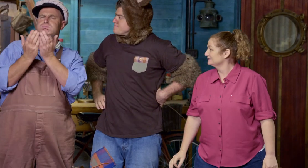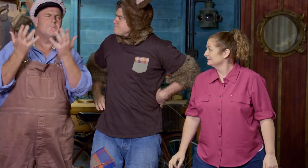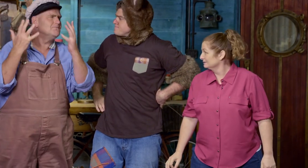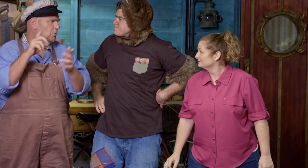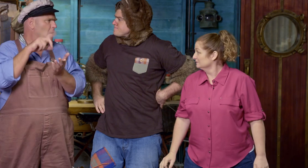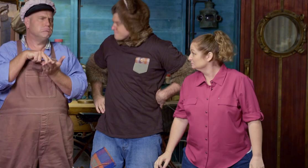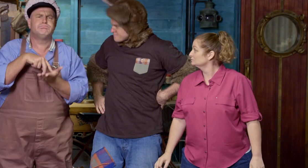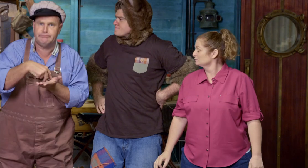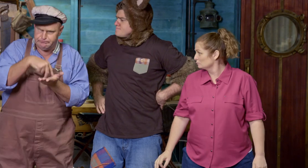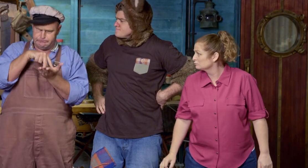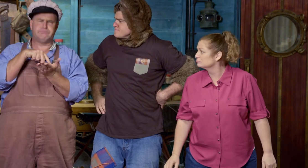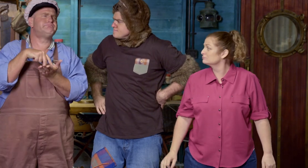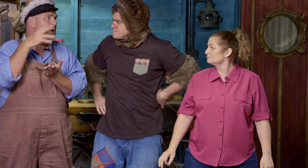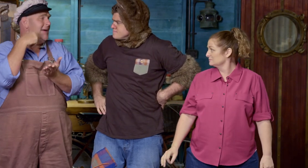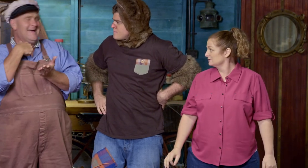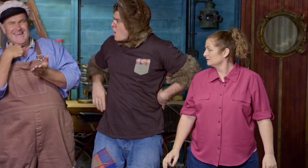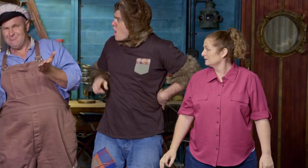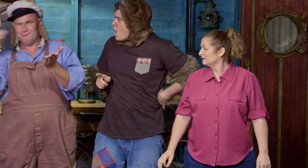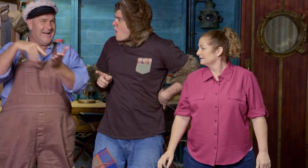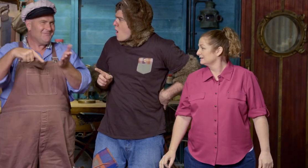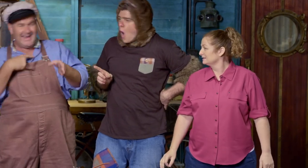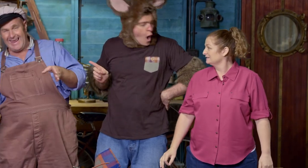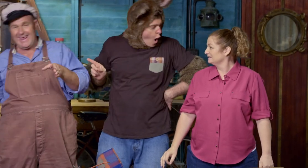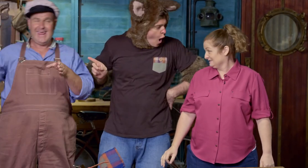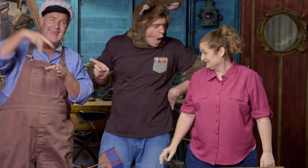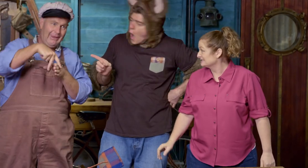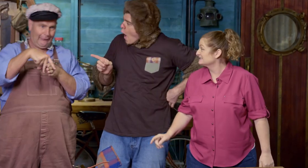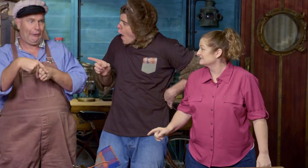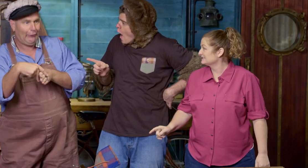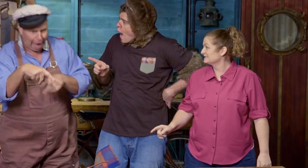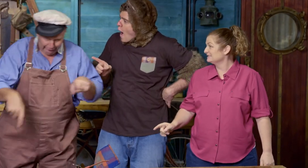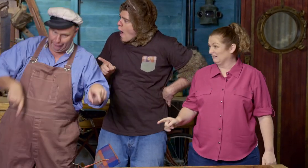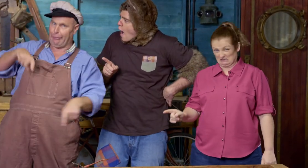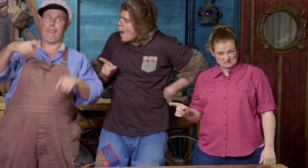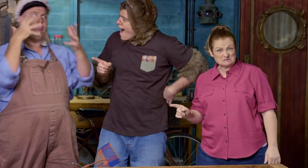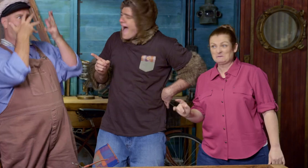and I finally get back on to land, it can take a while to get my land legs back.